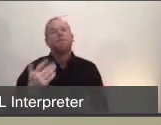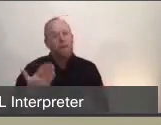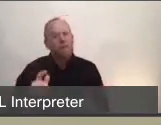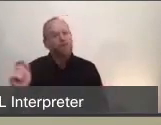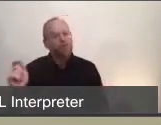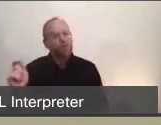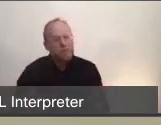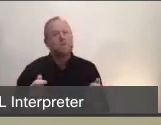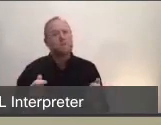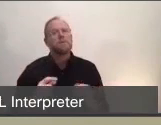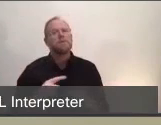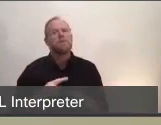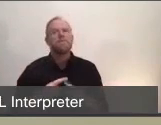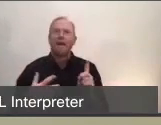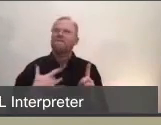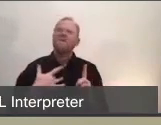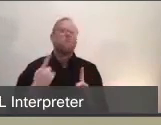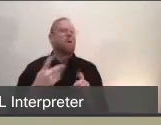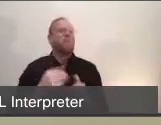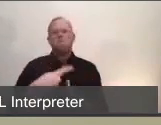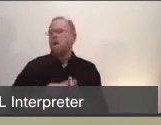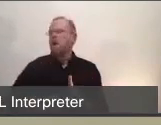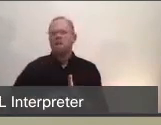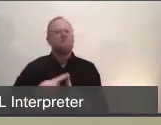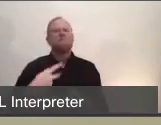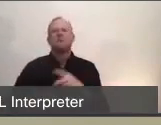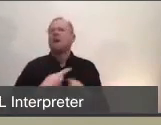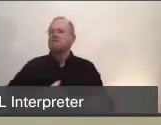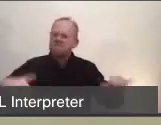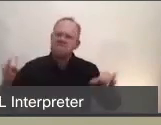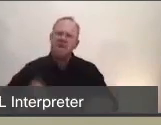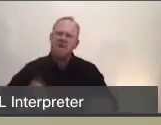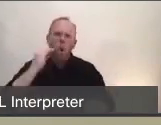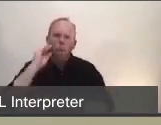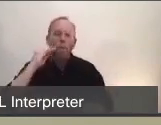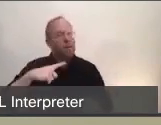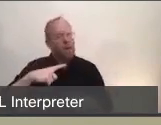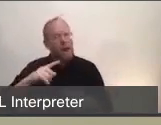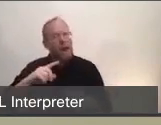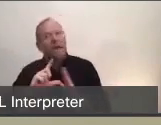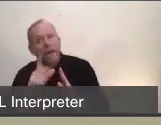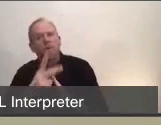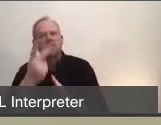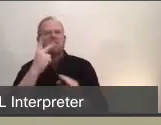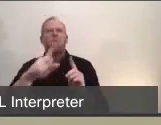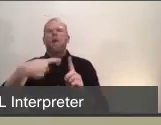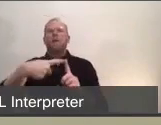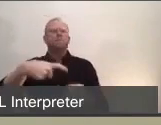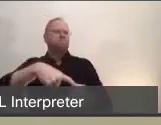this version, and I think we will be looking at different time lines for sheltering-in-place, as we all share the desire